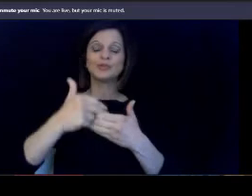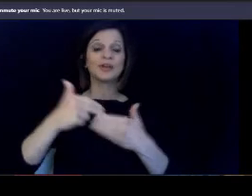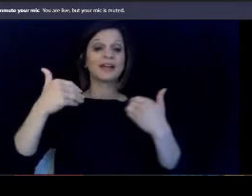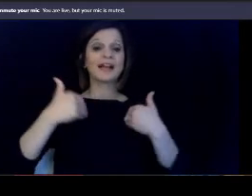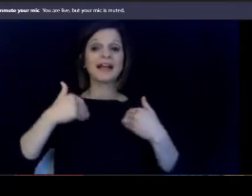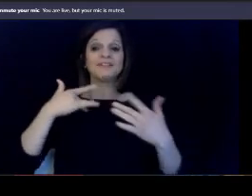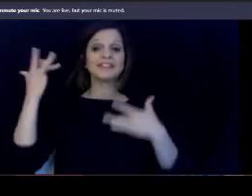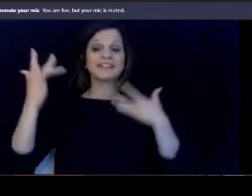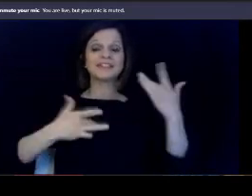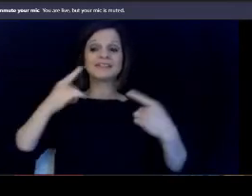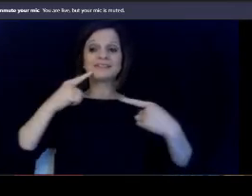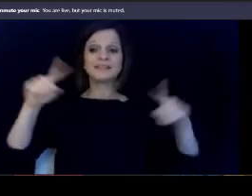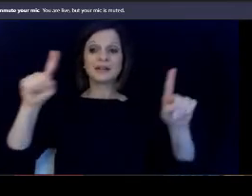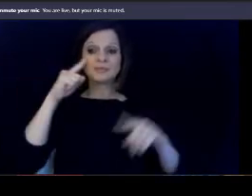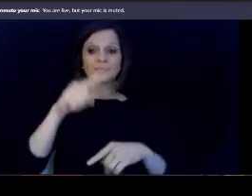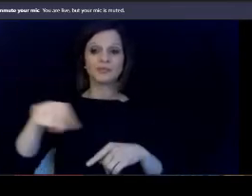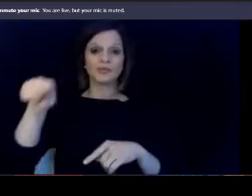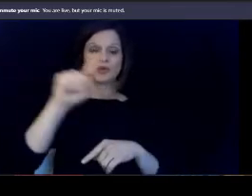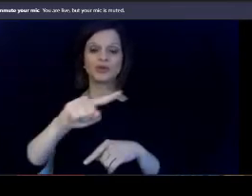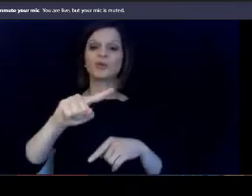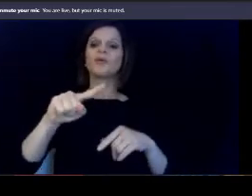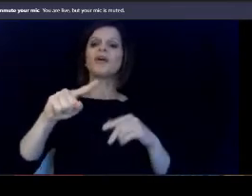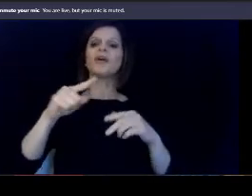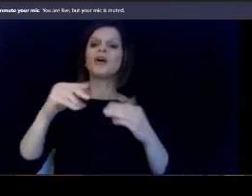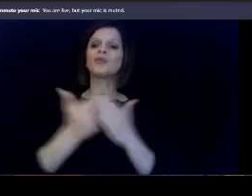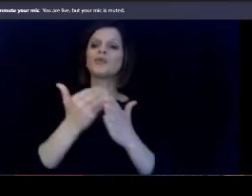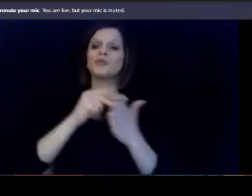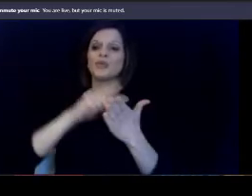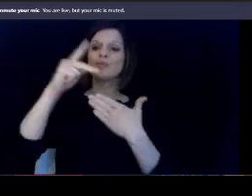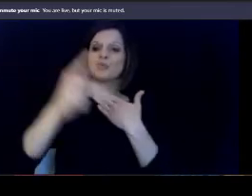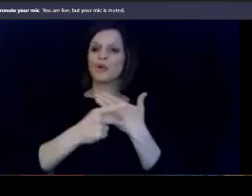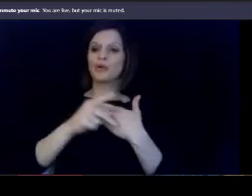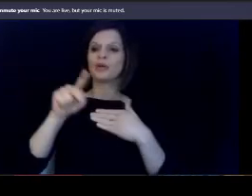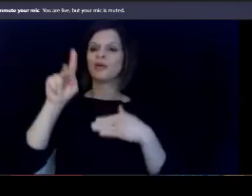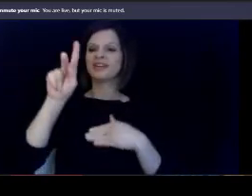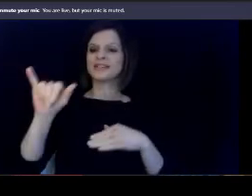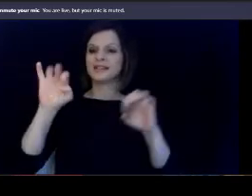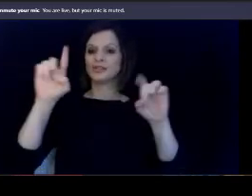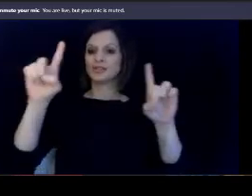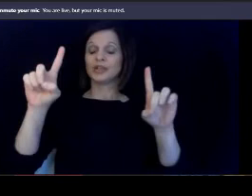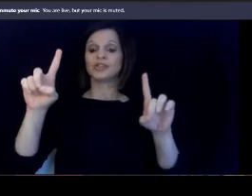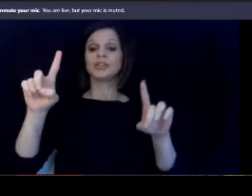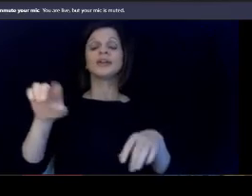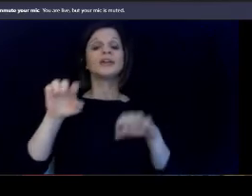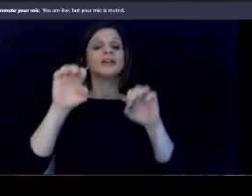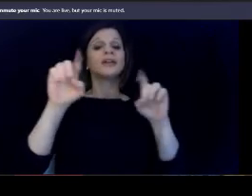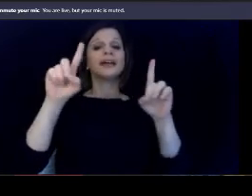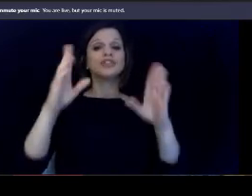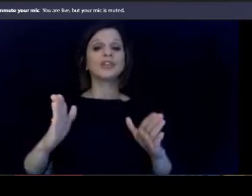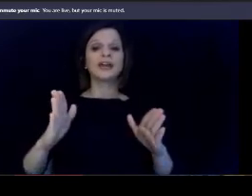on a new initiative in Kentucky Education. Educators are given the incredible and wonderful opportunity.